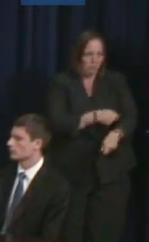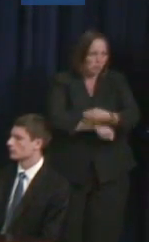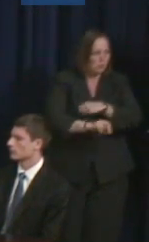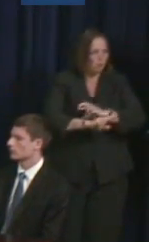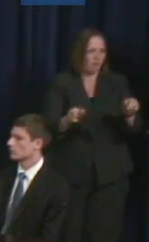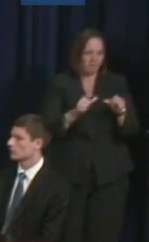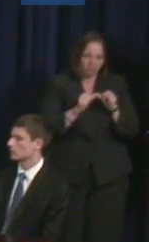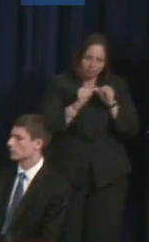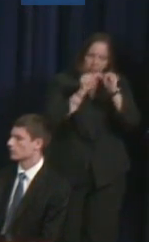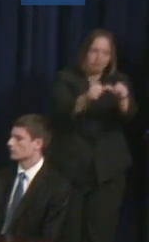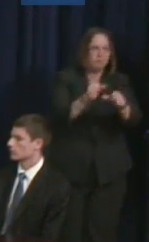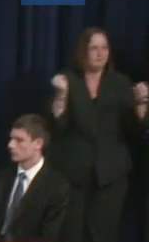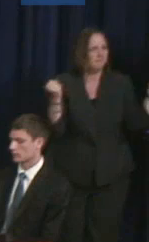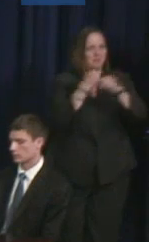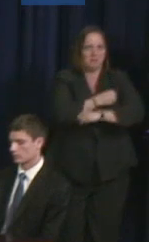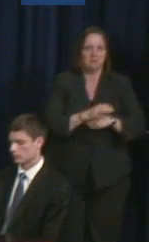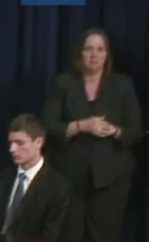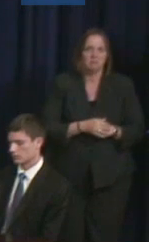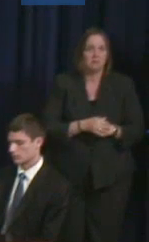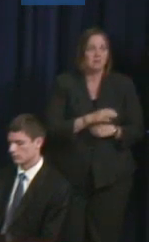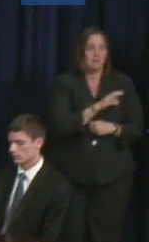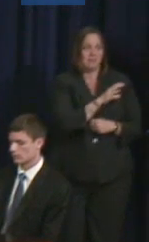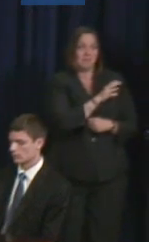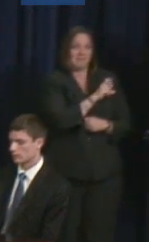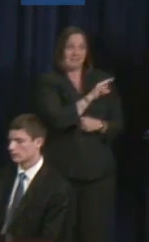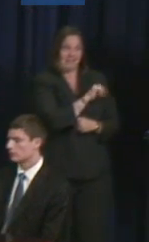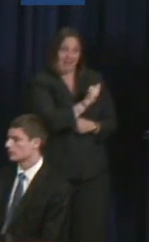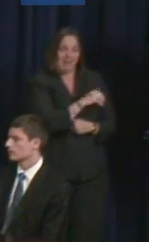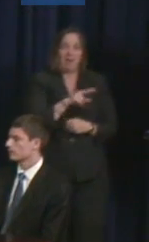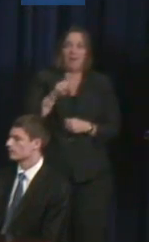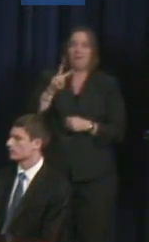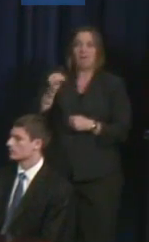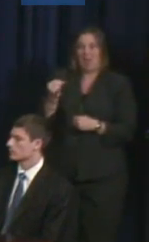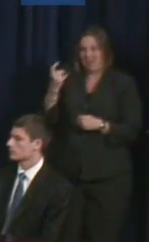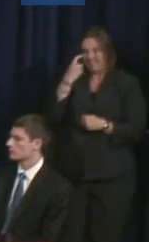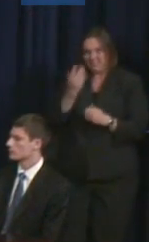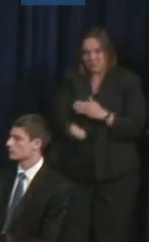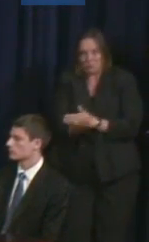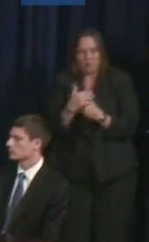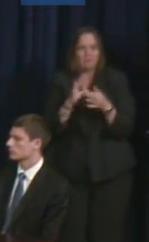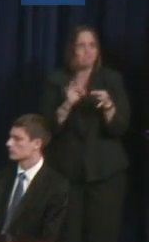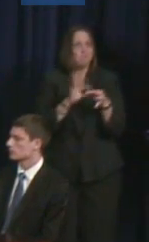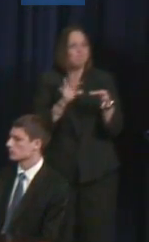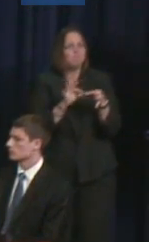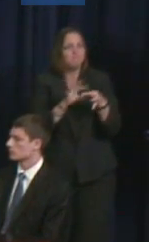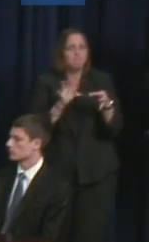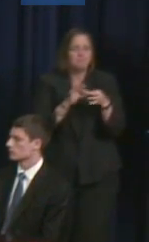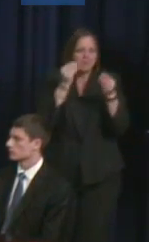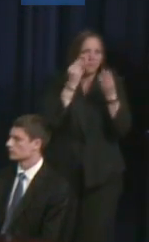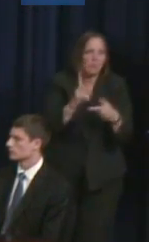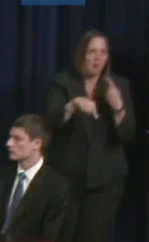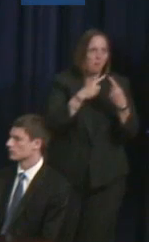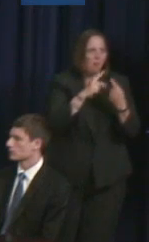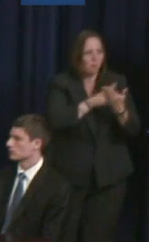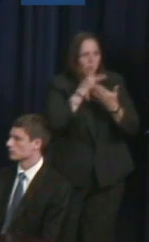All of the data that we got from Cecilia and from Valerie, this is data which, while still nowhere near